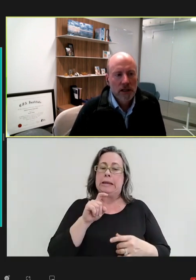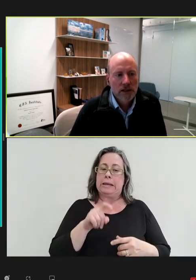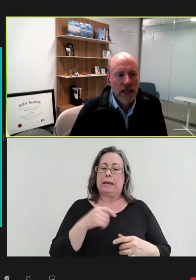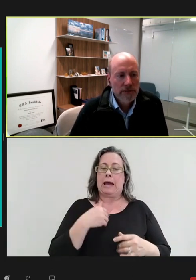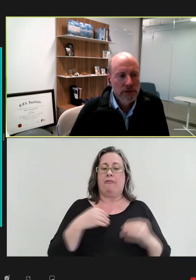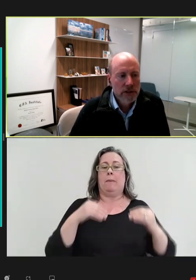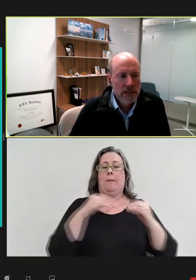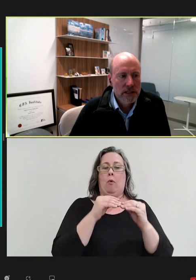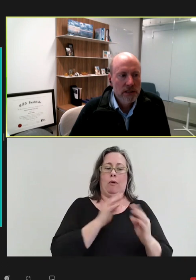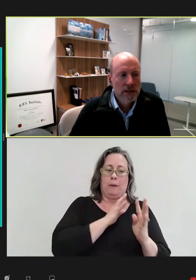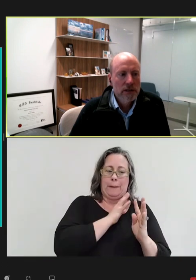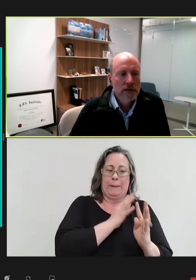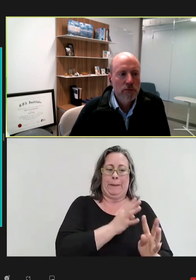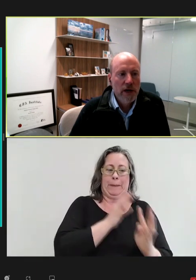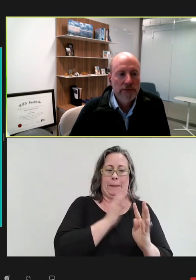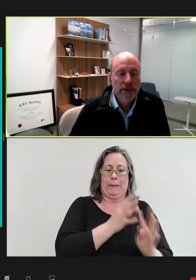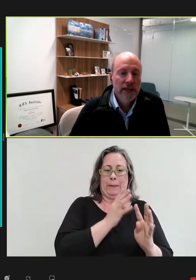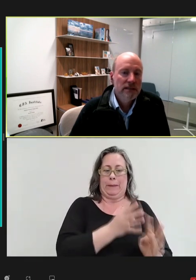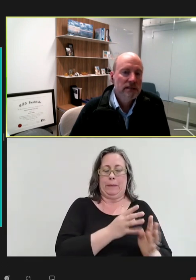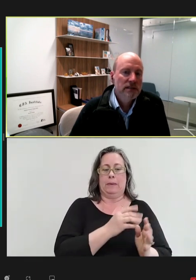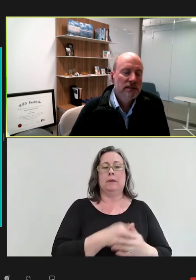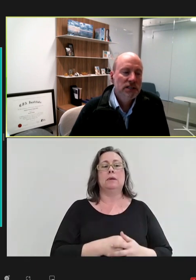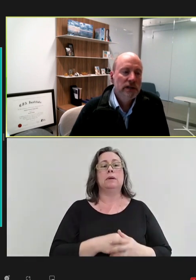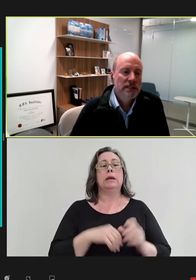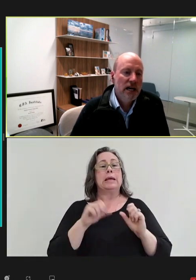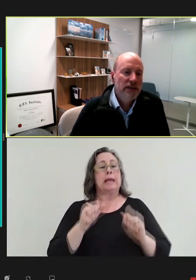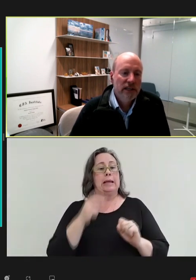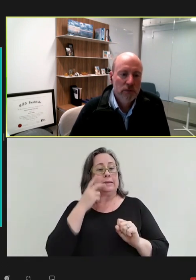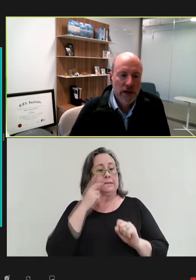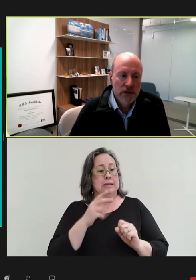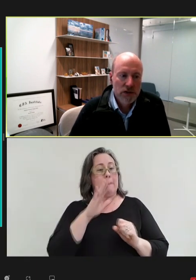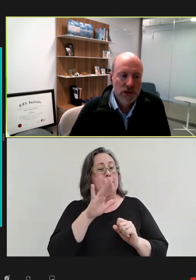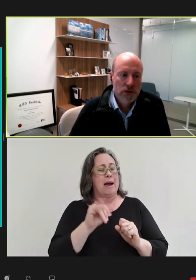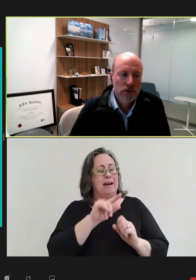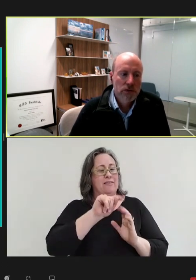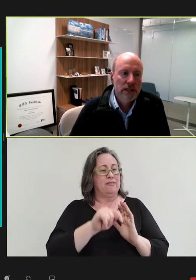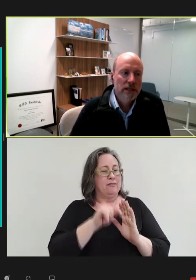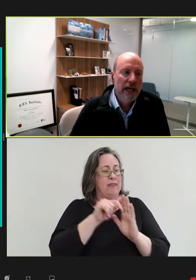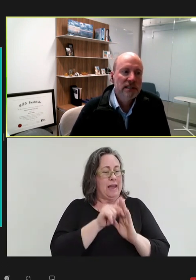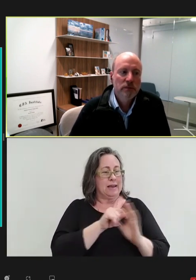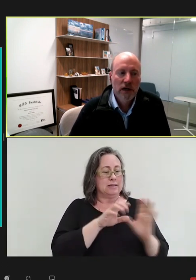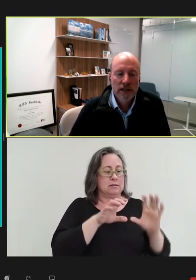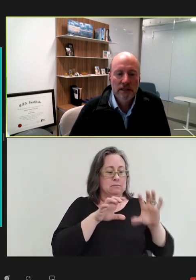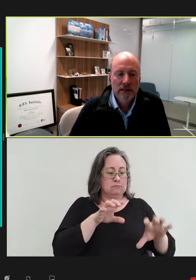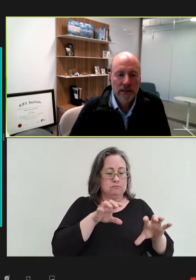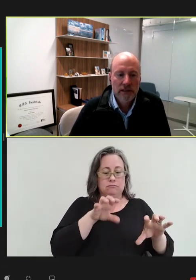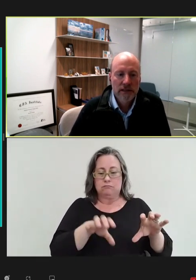On the left, you can see by phase the success rates and how that compares to the antibodies that